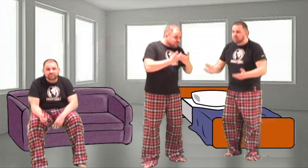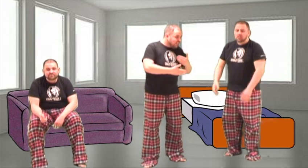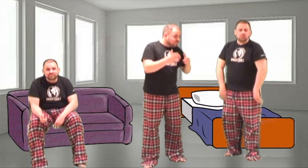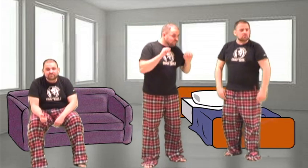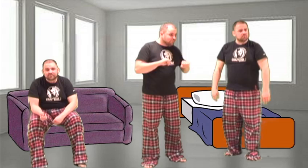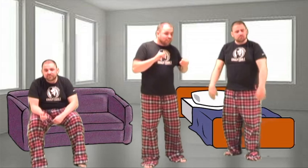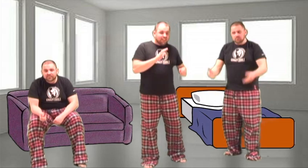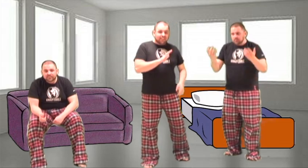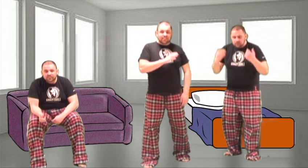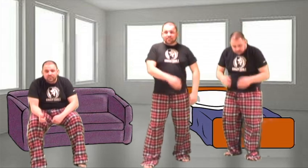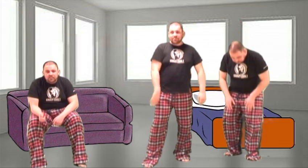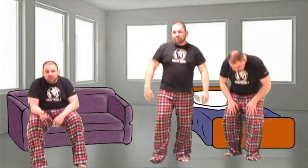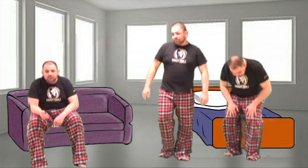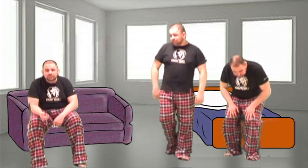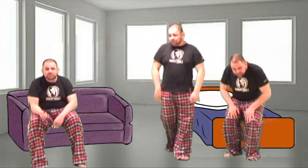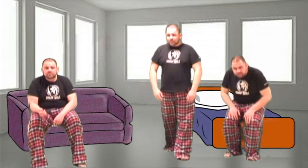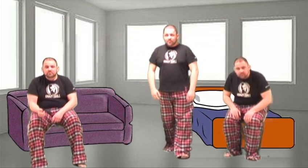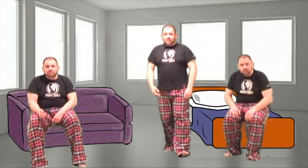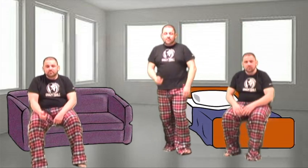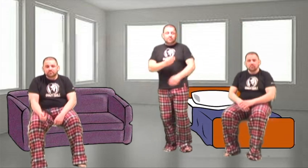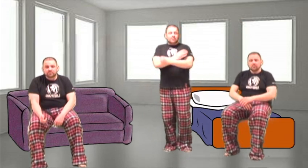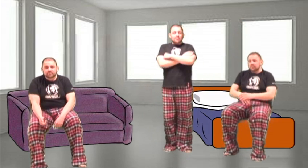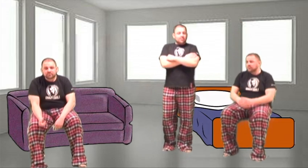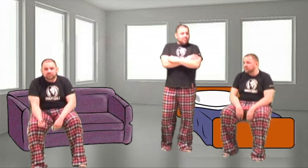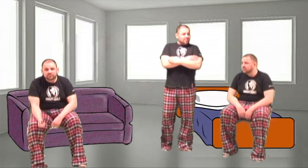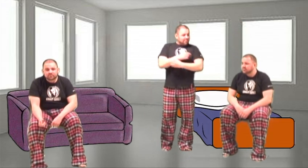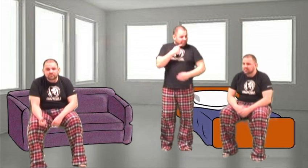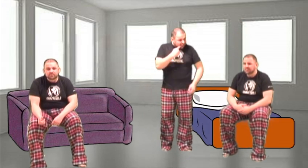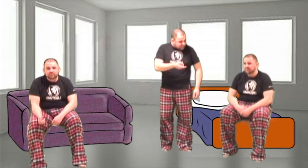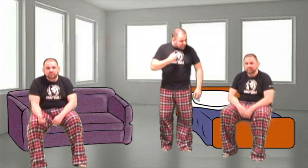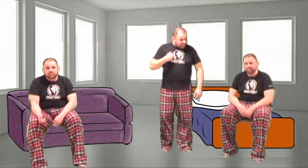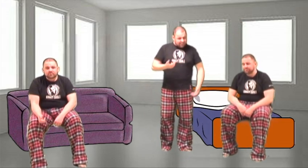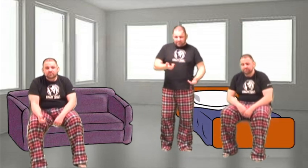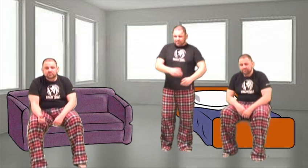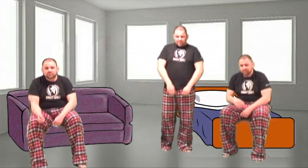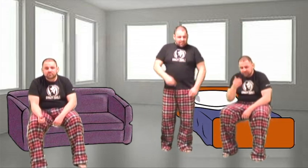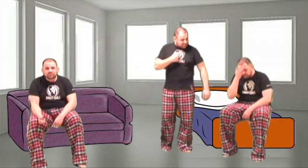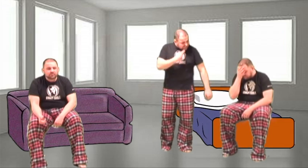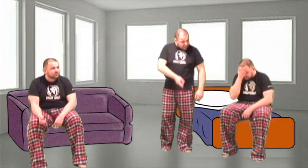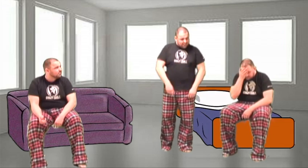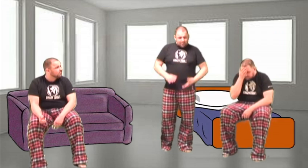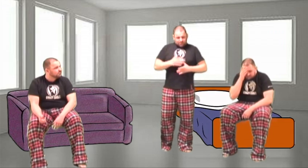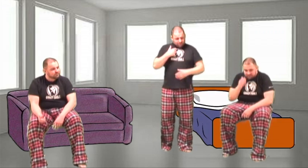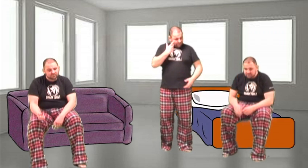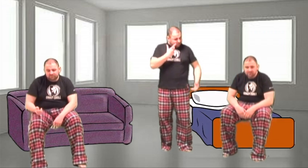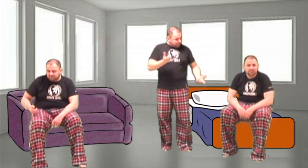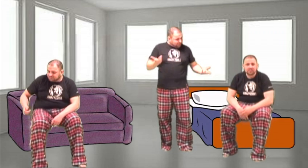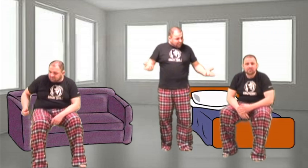Oh yes, I said it, I said it I said it 'cause I can